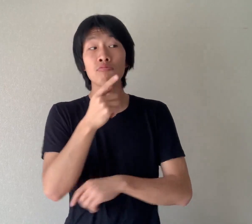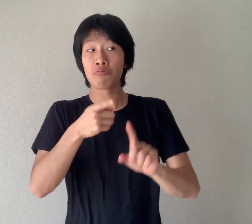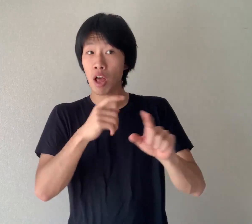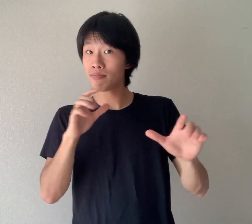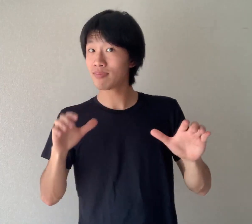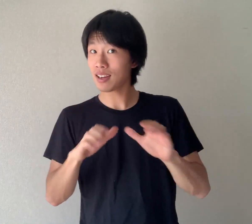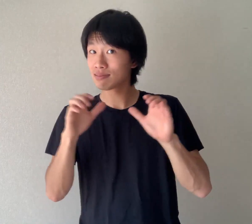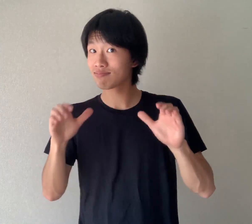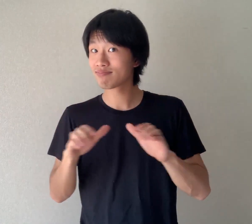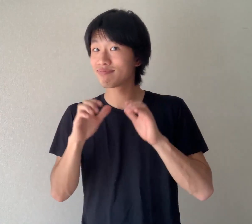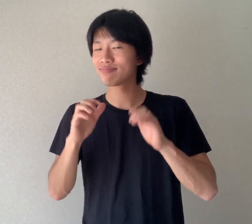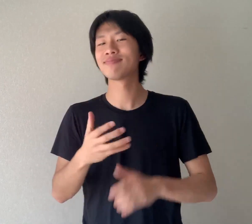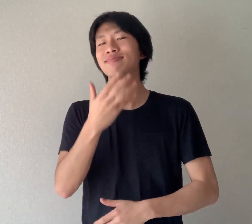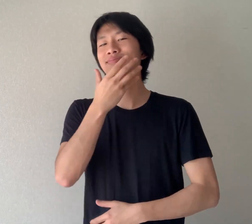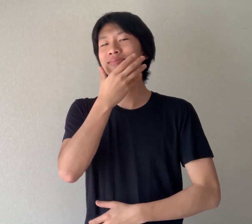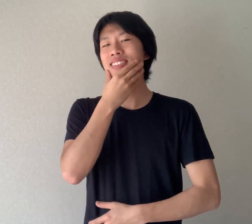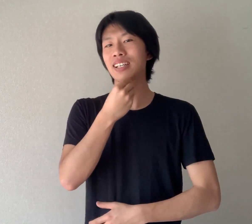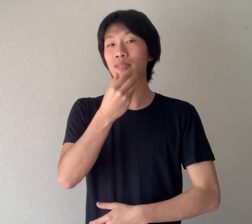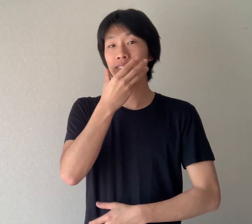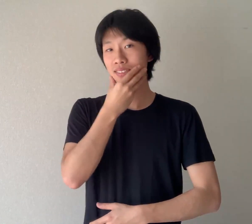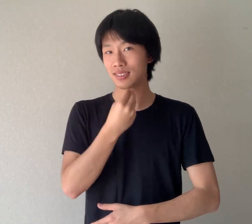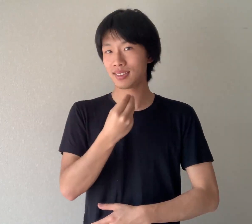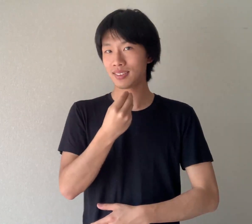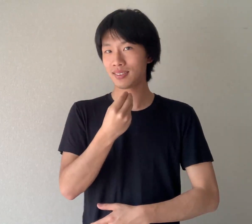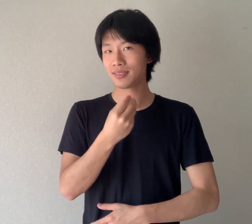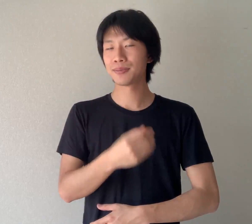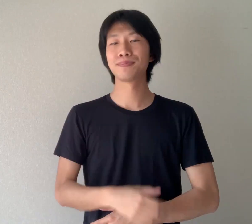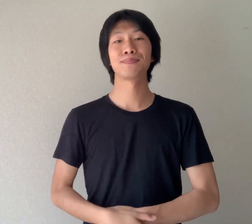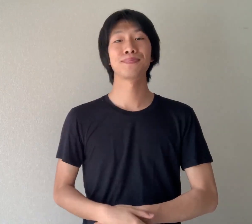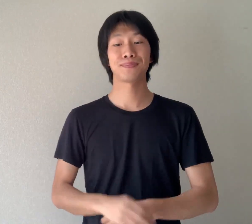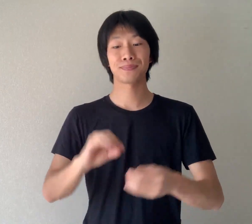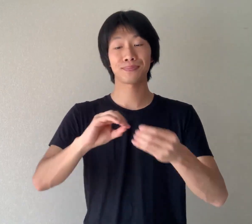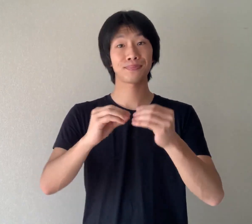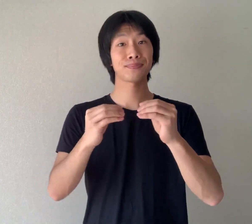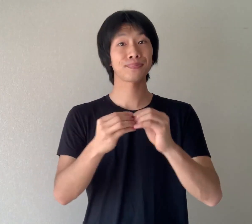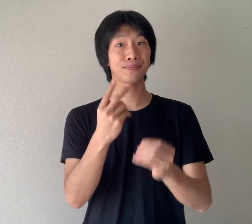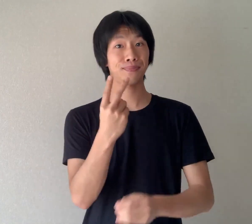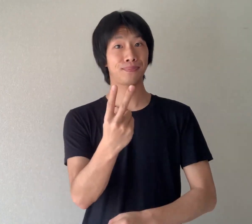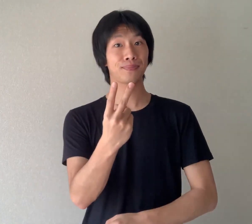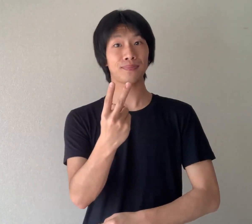From these actions, "shiawase" Sign #2 is...